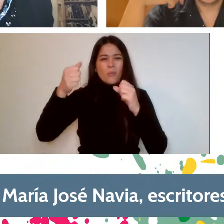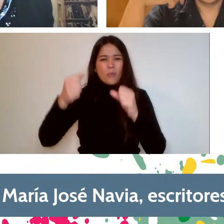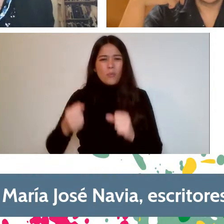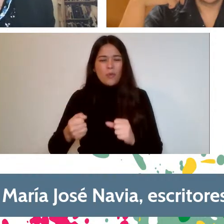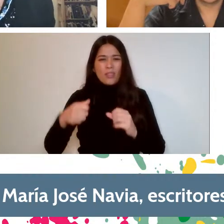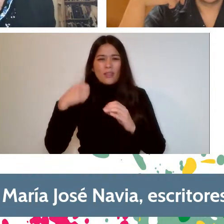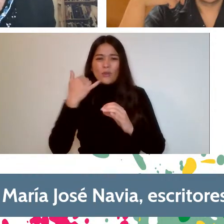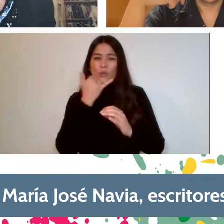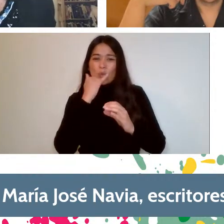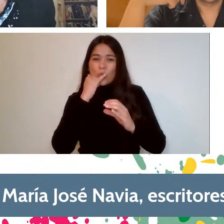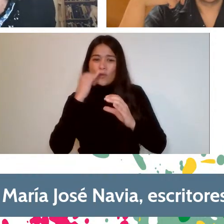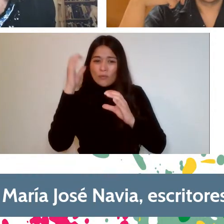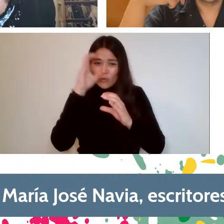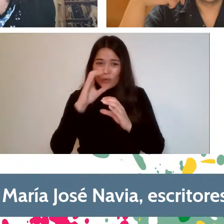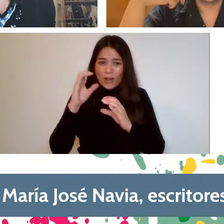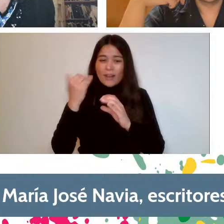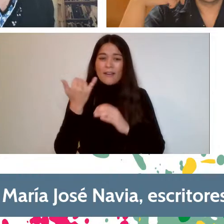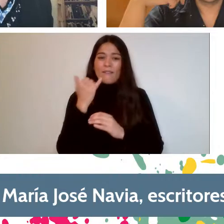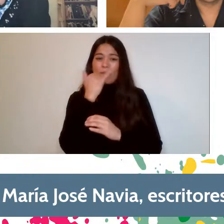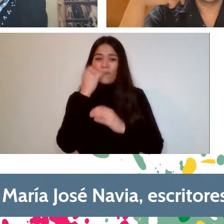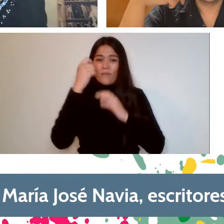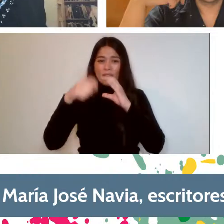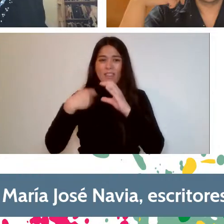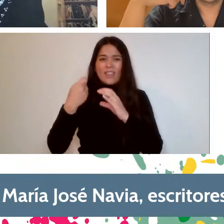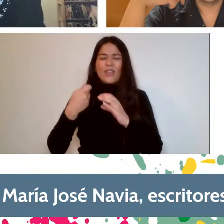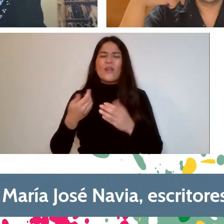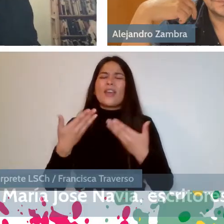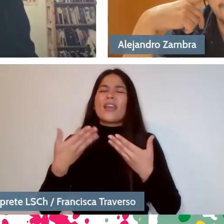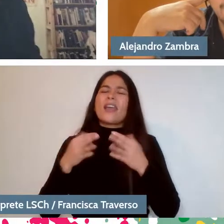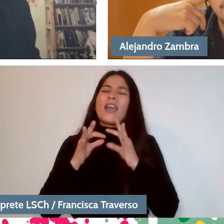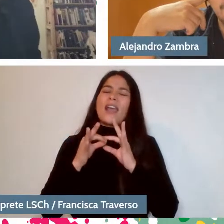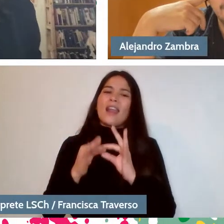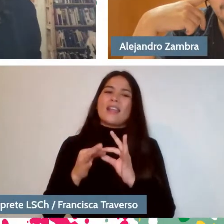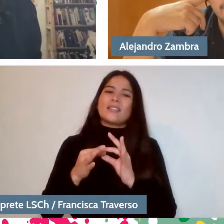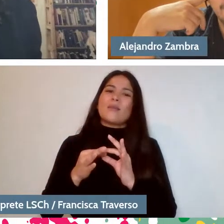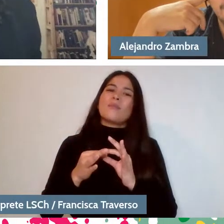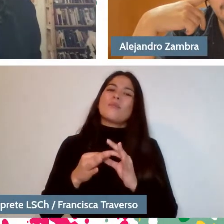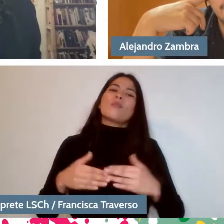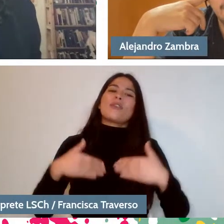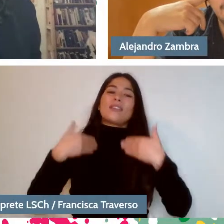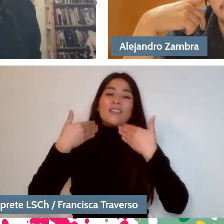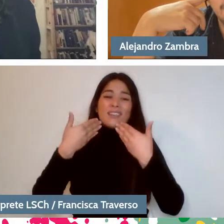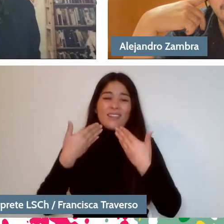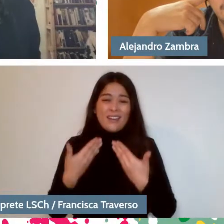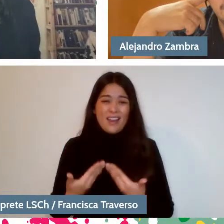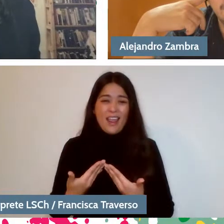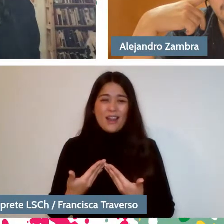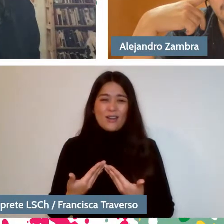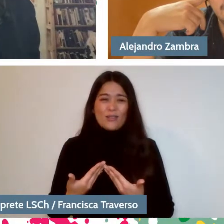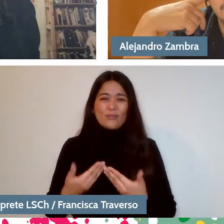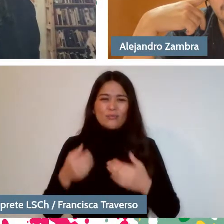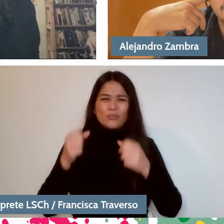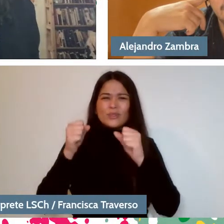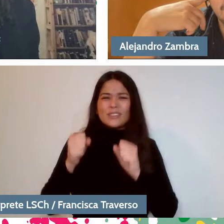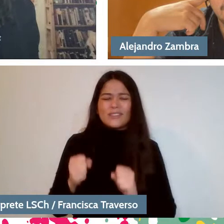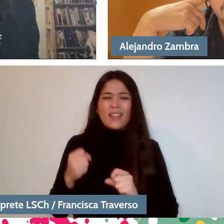and mainly, thank you for the immense gift of offering me this chance to talk with Alejandro Zambra.